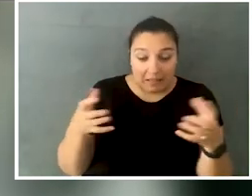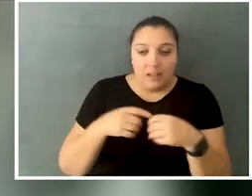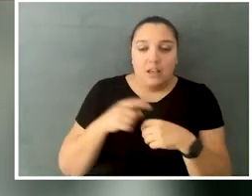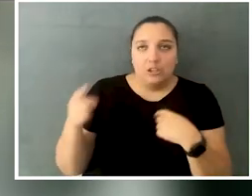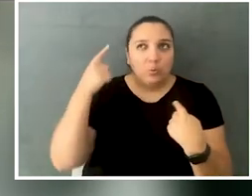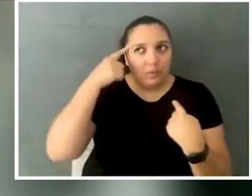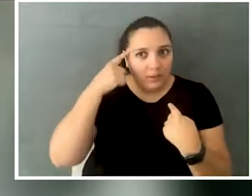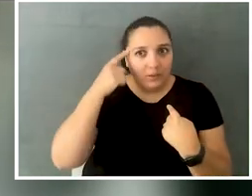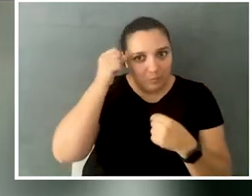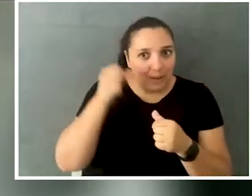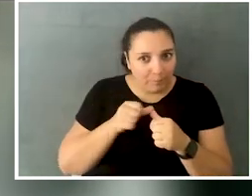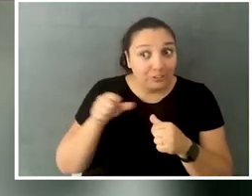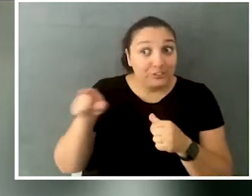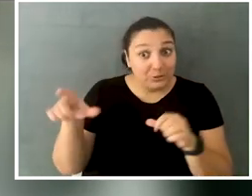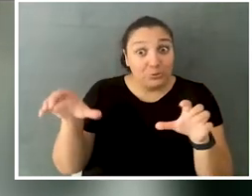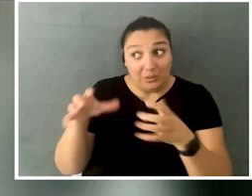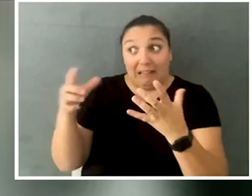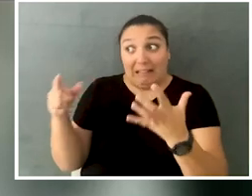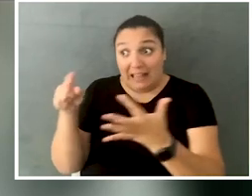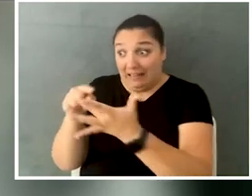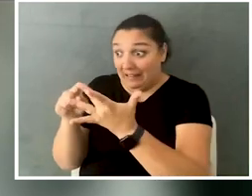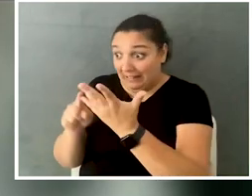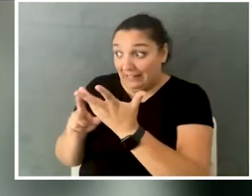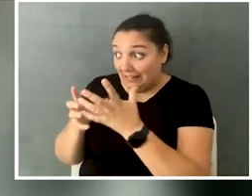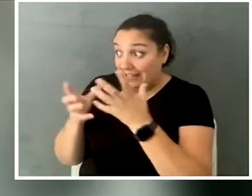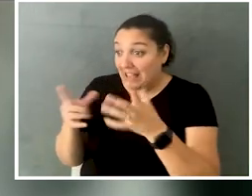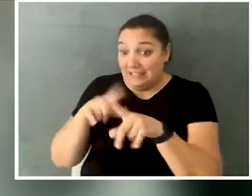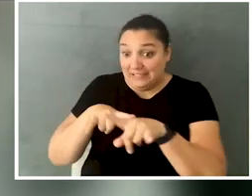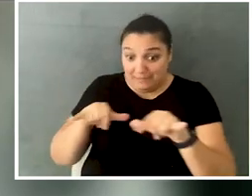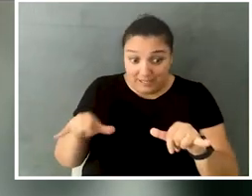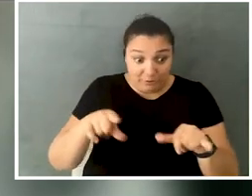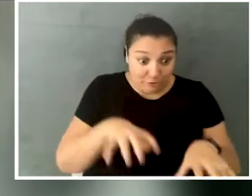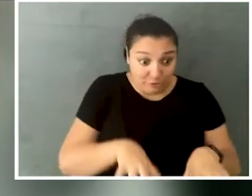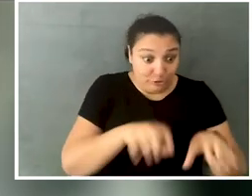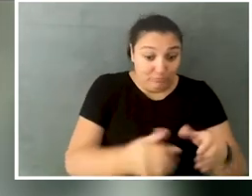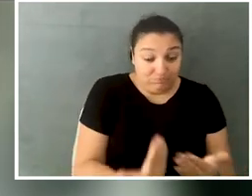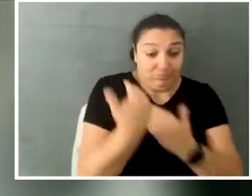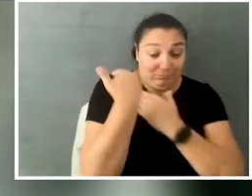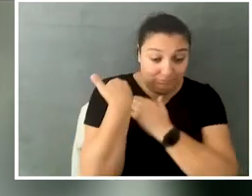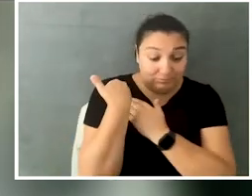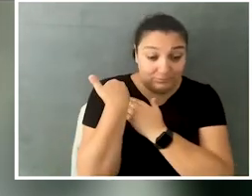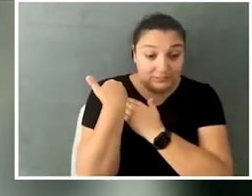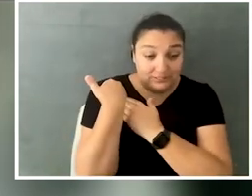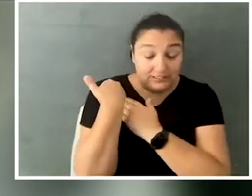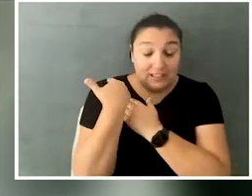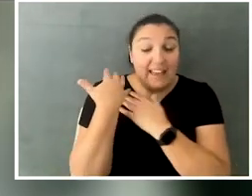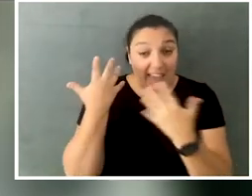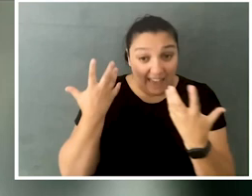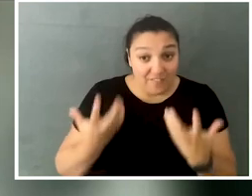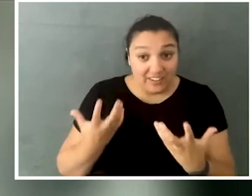when you're looking at the fact that she was doing so many things at this point, the fact that she took this on so, so heavily